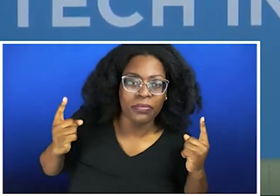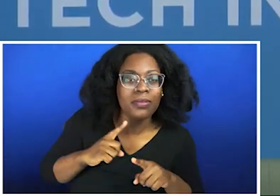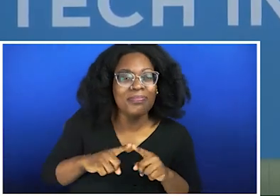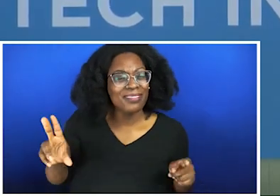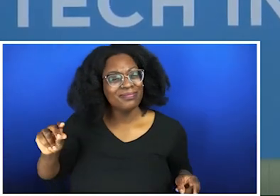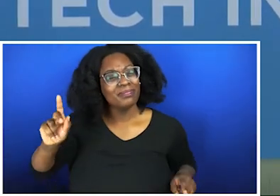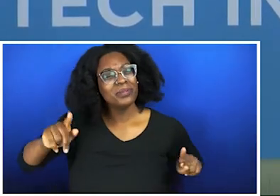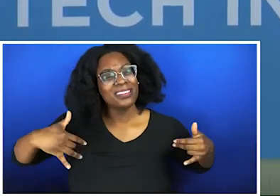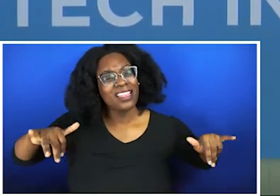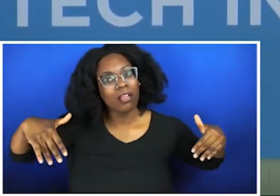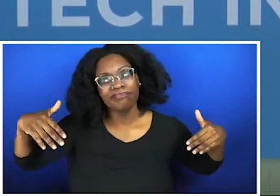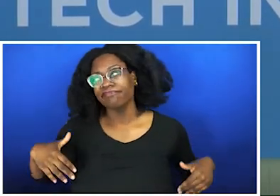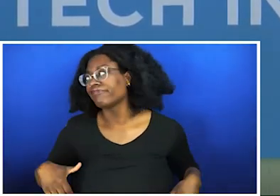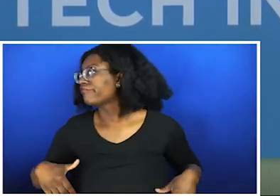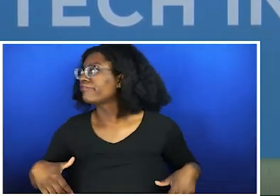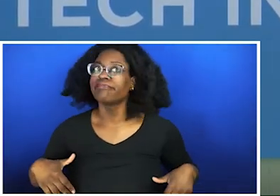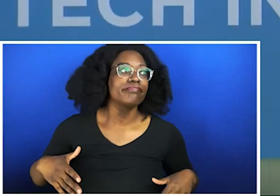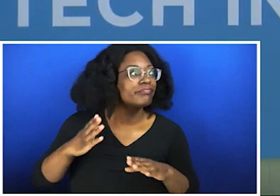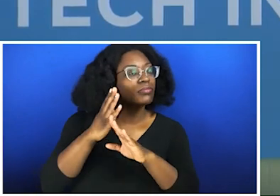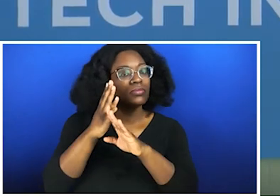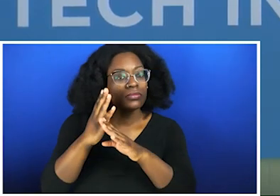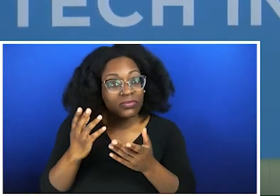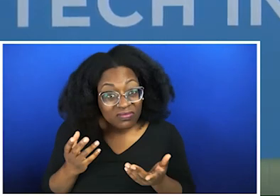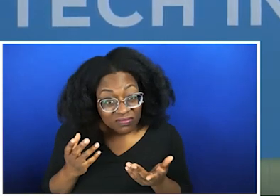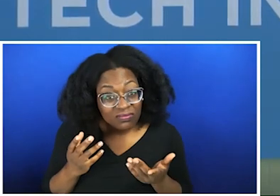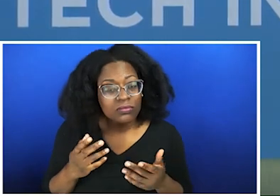then I guess that's when we're going to really start to do the work.